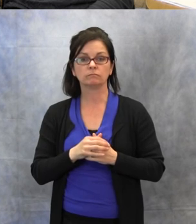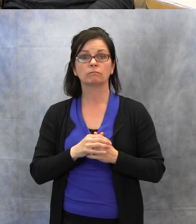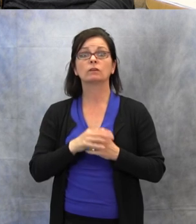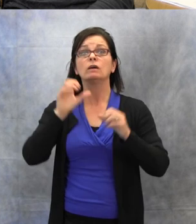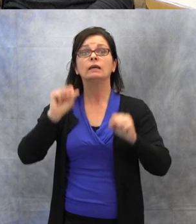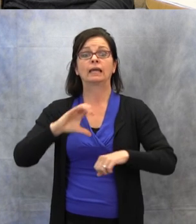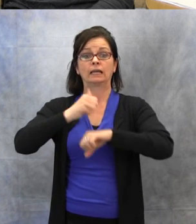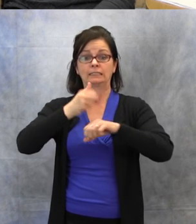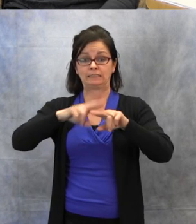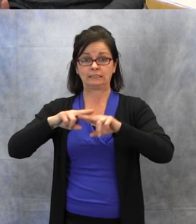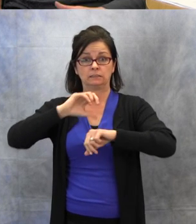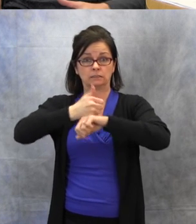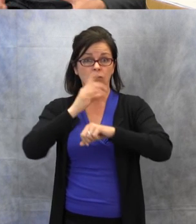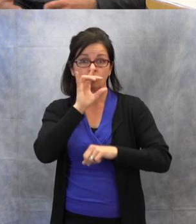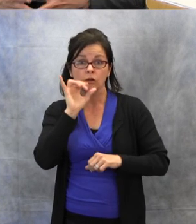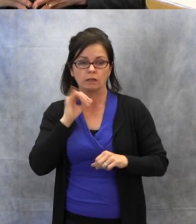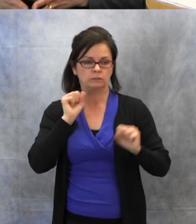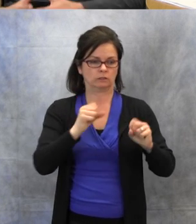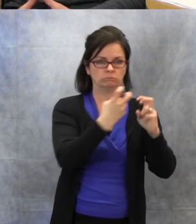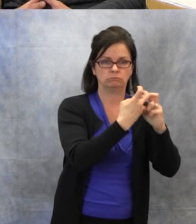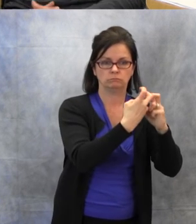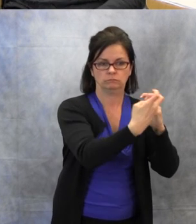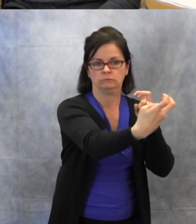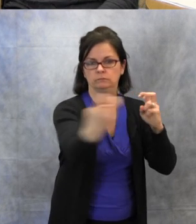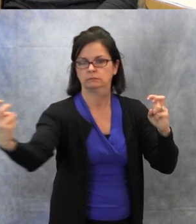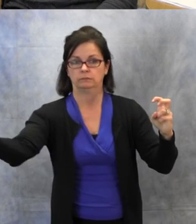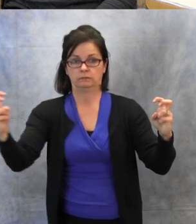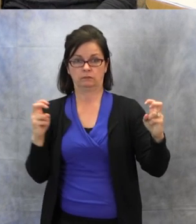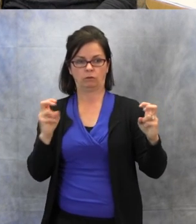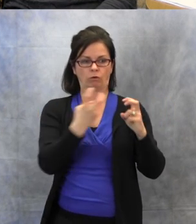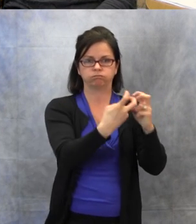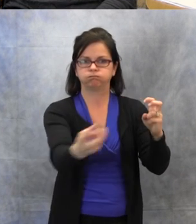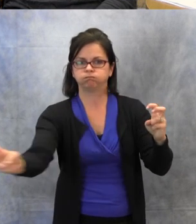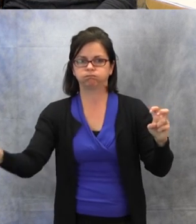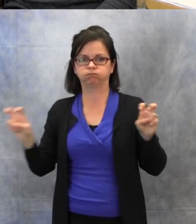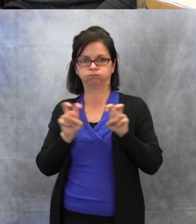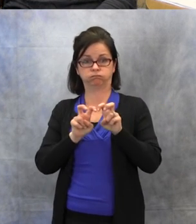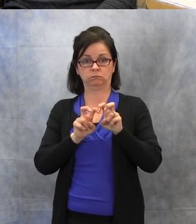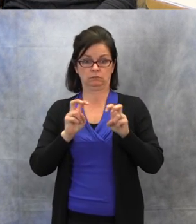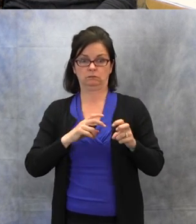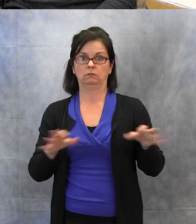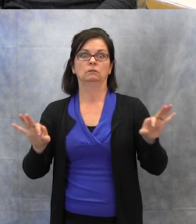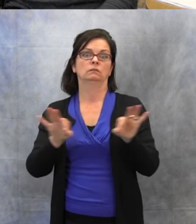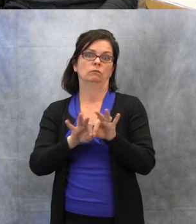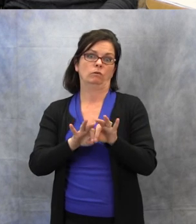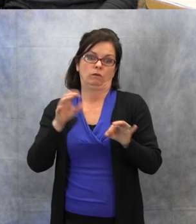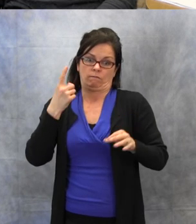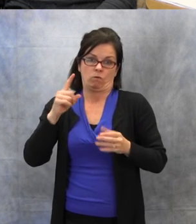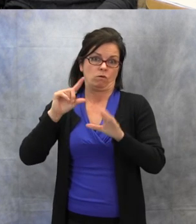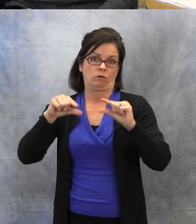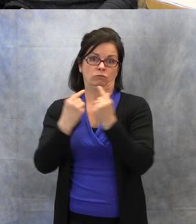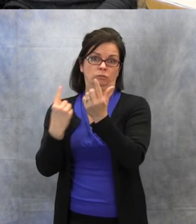or circle shape, especially during group discussions, that is very helpful, because that allows the Deaf